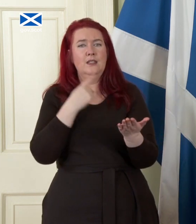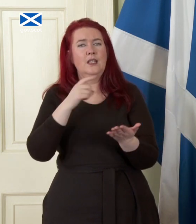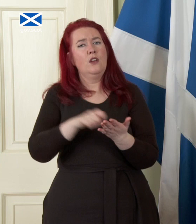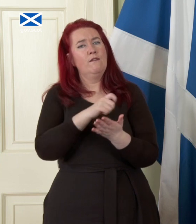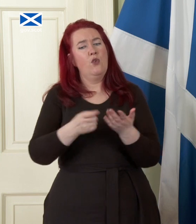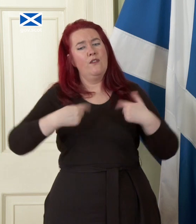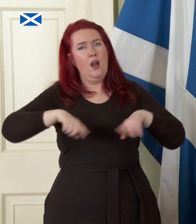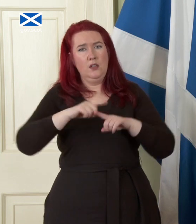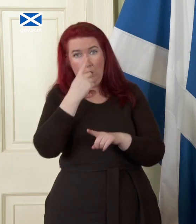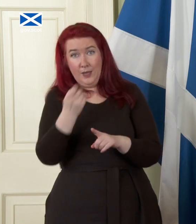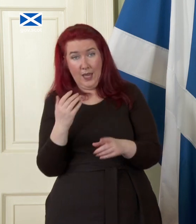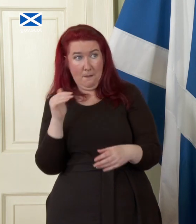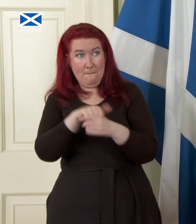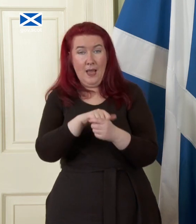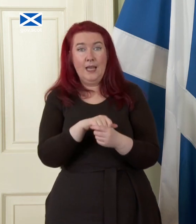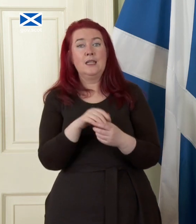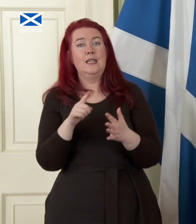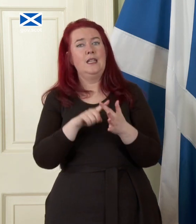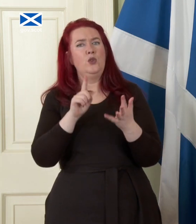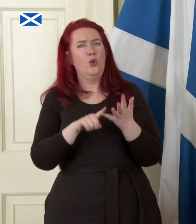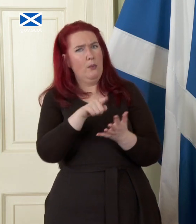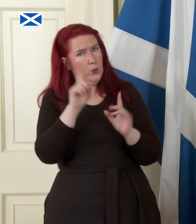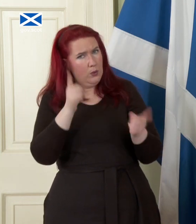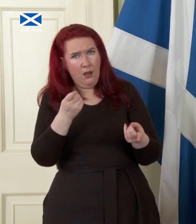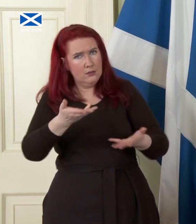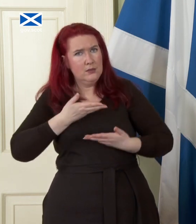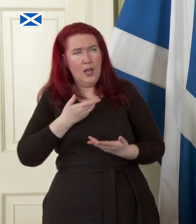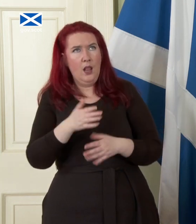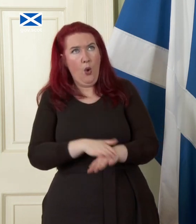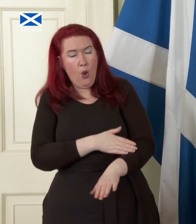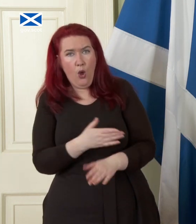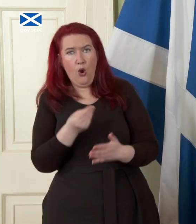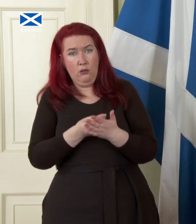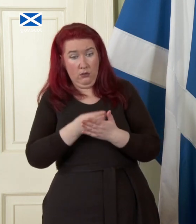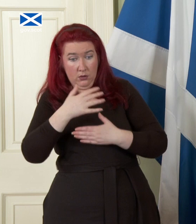can rejoin the EU but if you can't tell us the time scale for the currency you can't tell us the